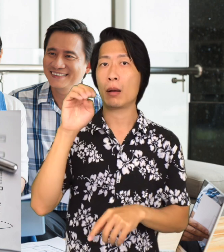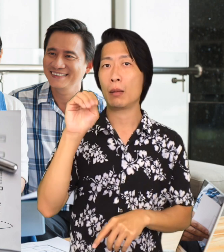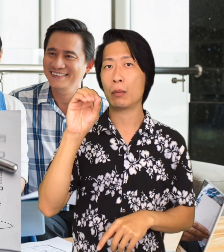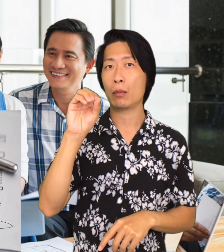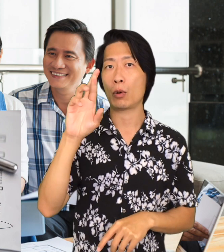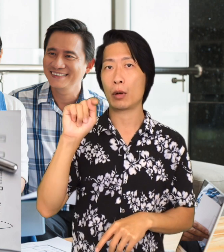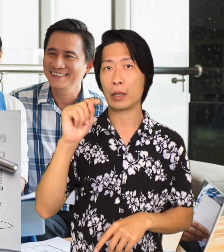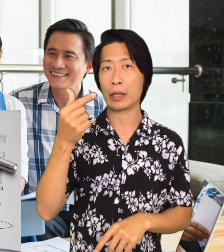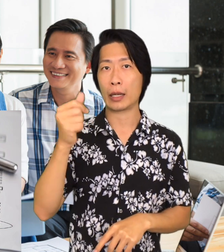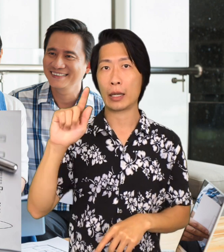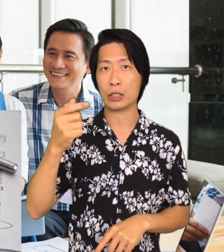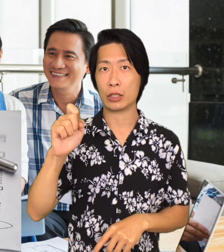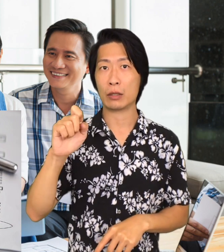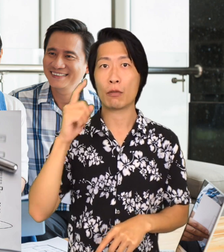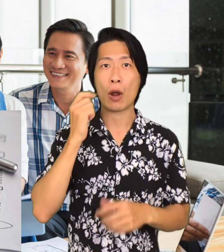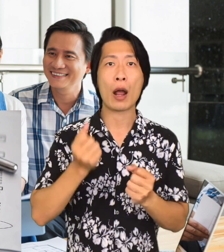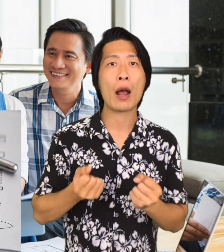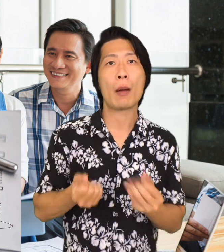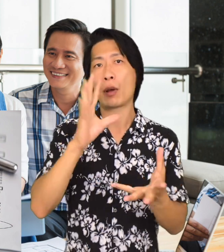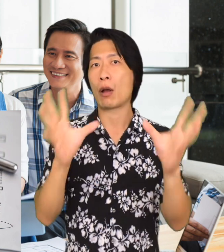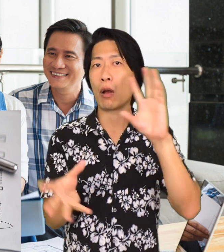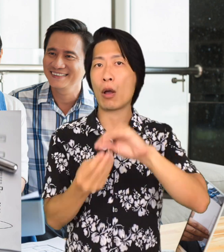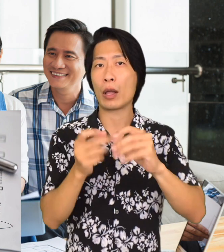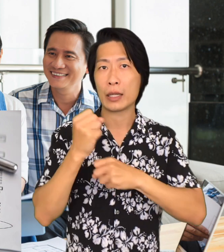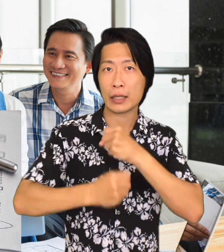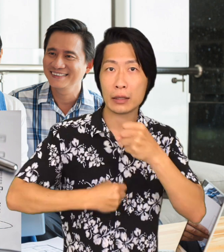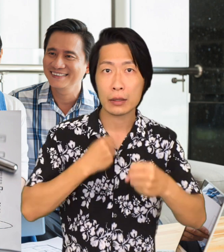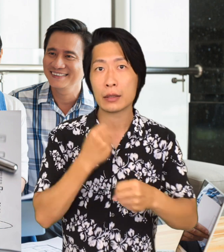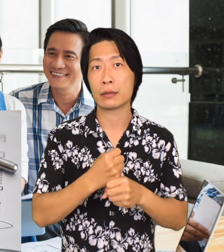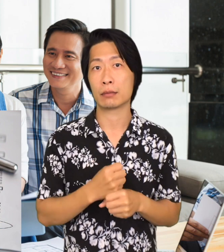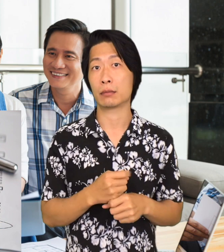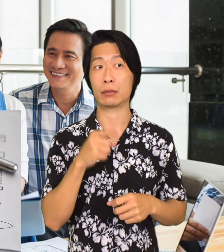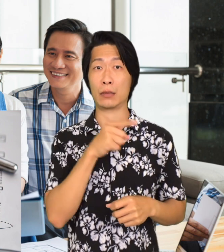monthly mortgage and for how many years.